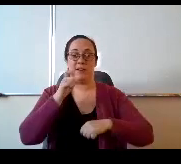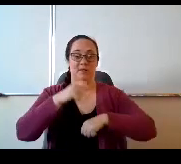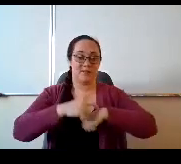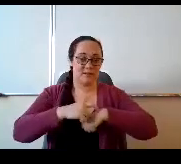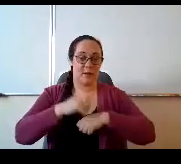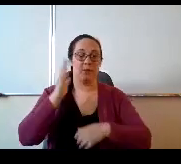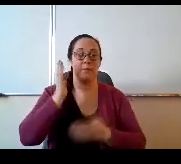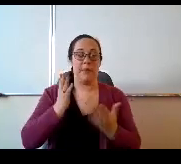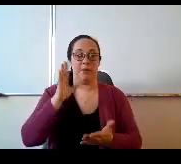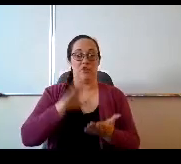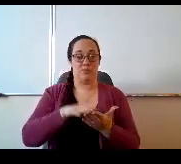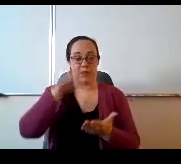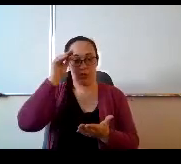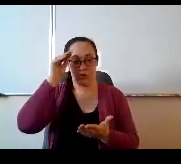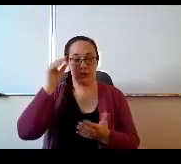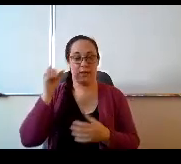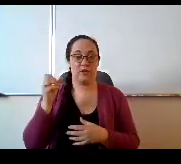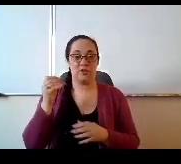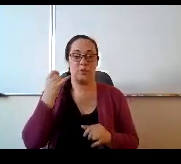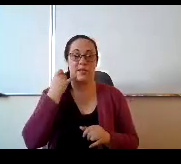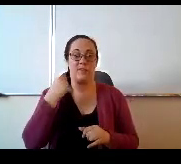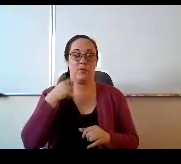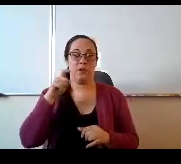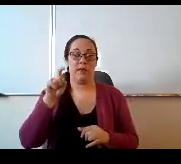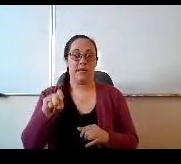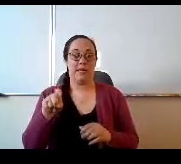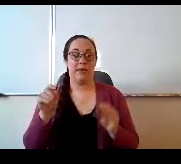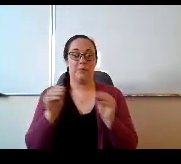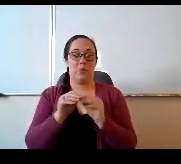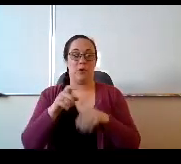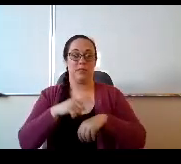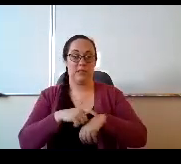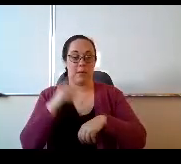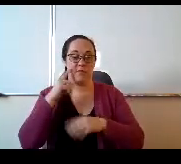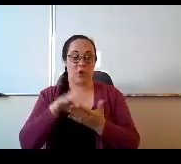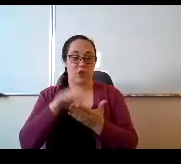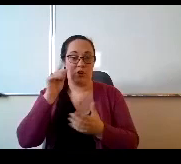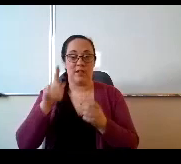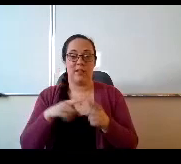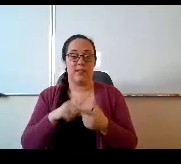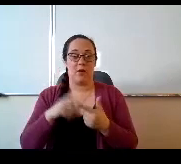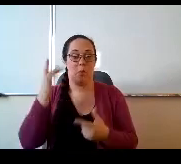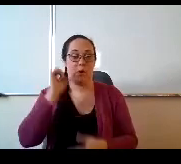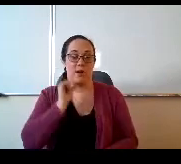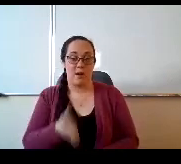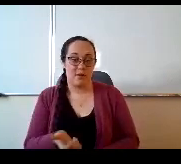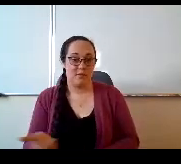so if we need a little more more time to get the learning, why not? And that's what we're doing here.